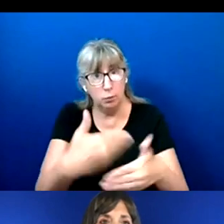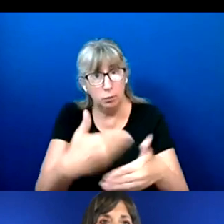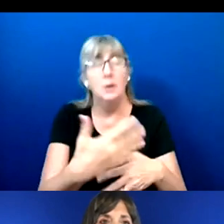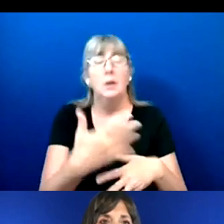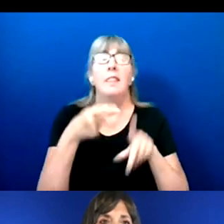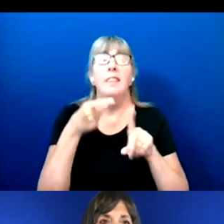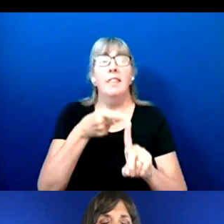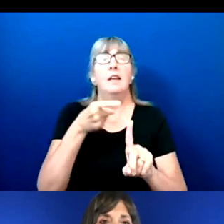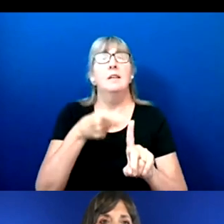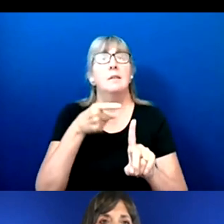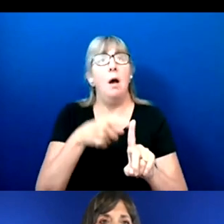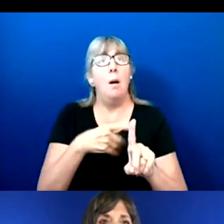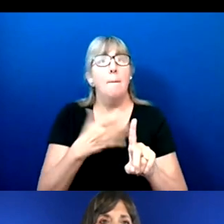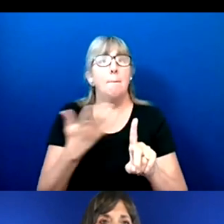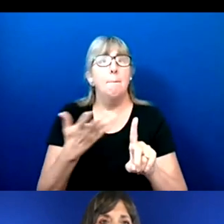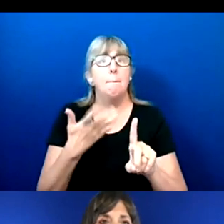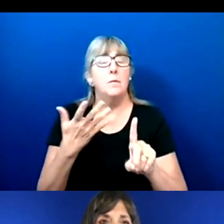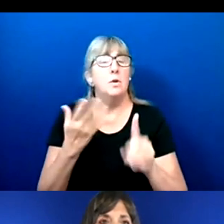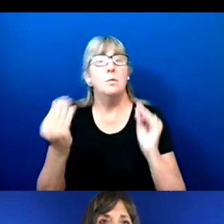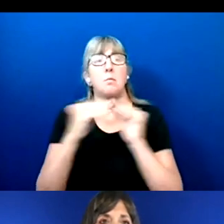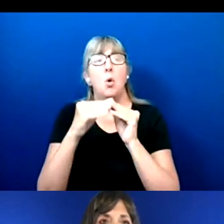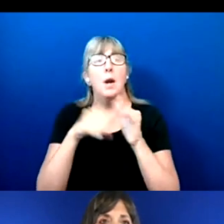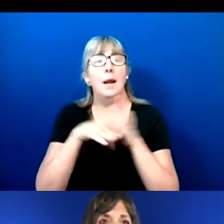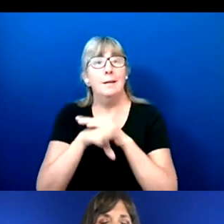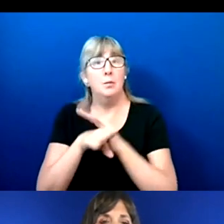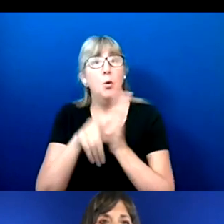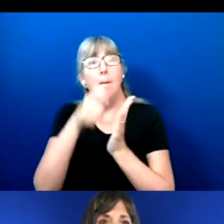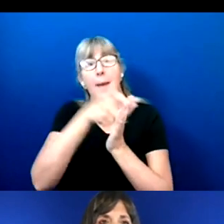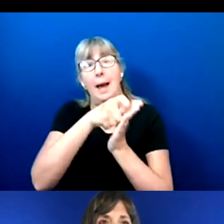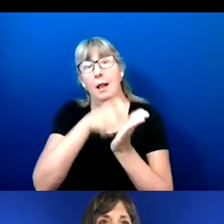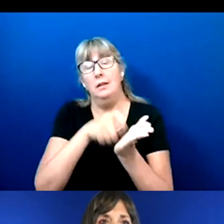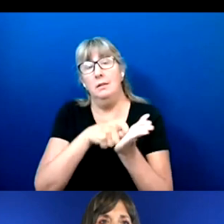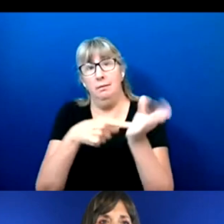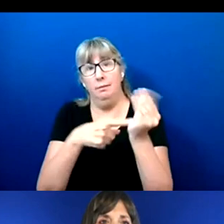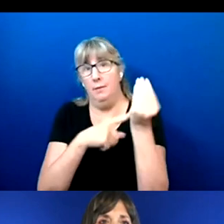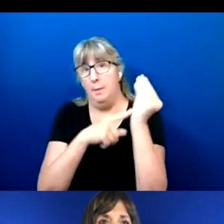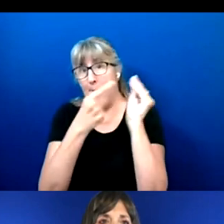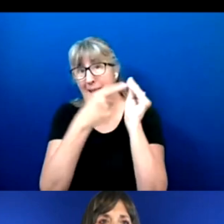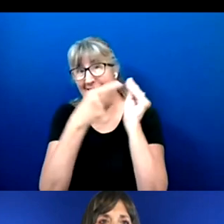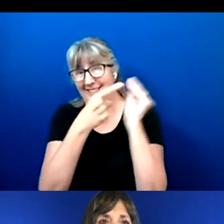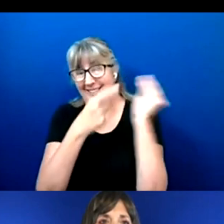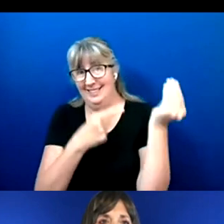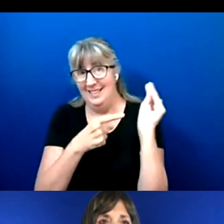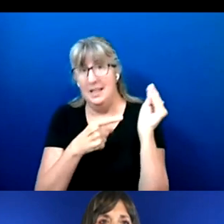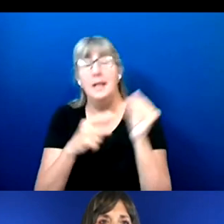just generally more accessible ballot, right? And in my mind, that means plain language, right?